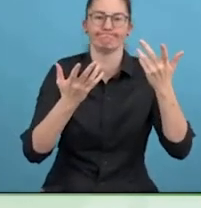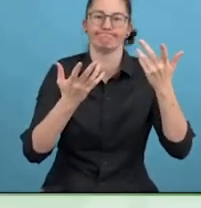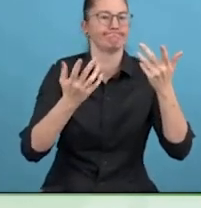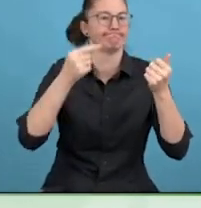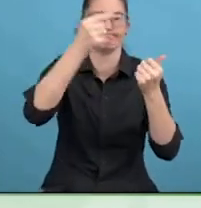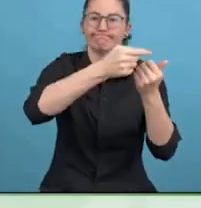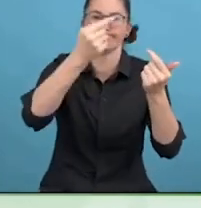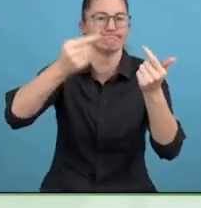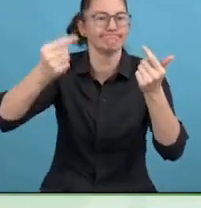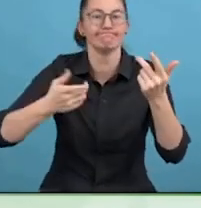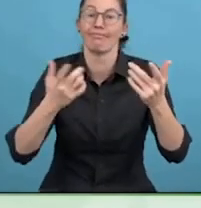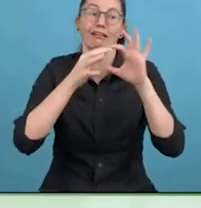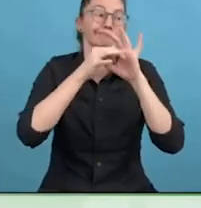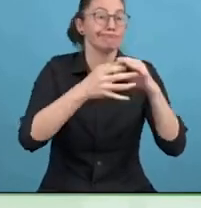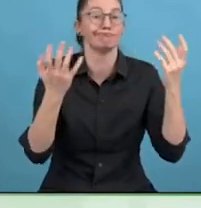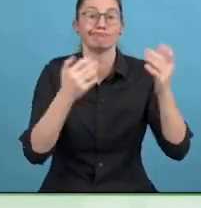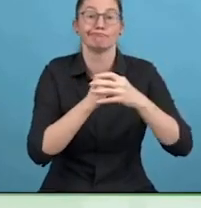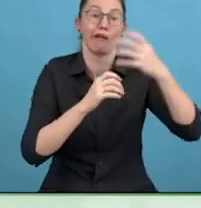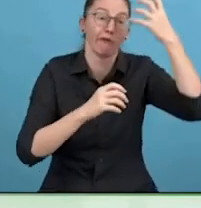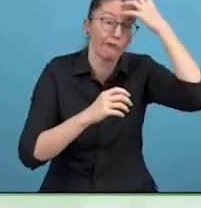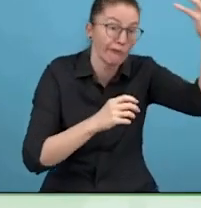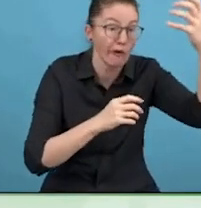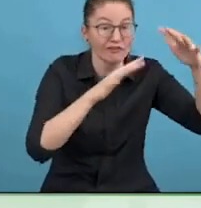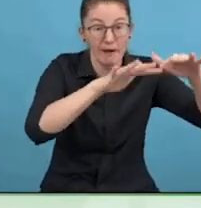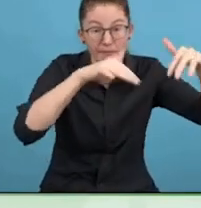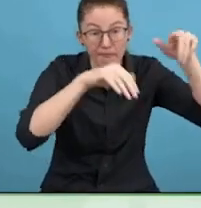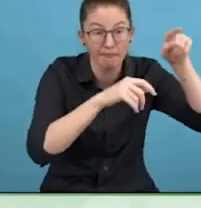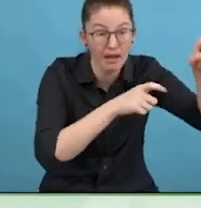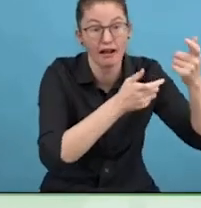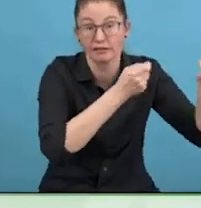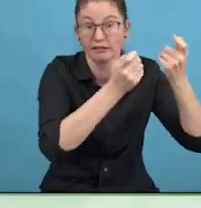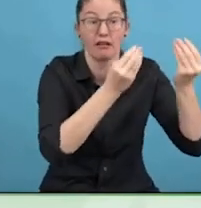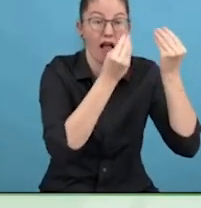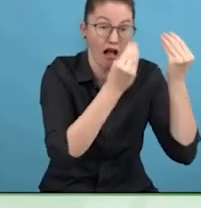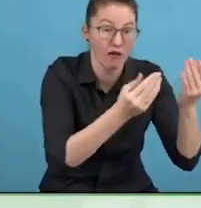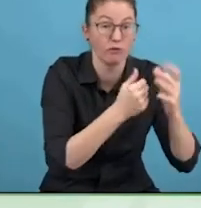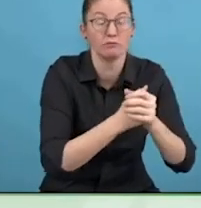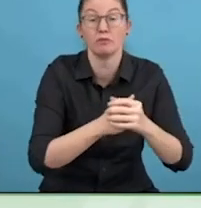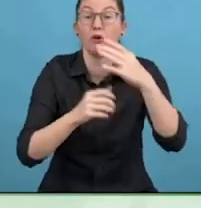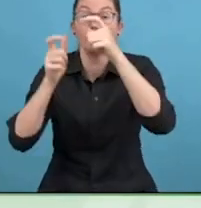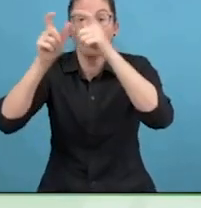The other day on my way here, I met a woman on the plane. I don't usually talk to strangers.